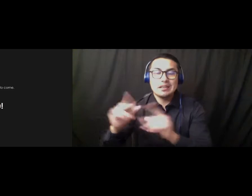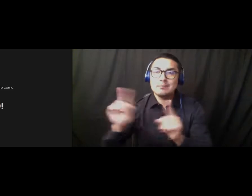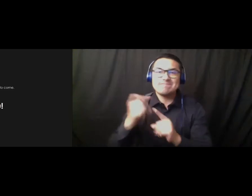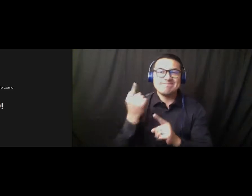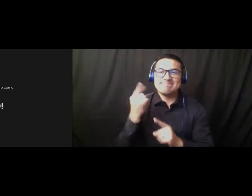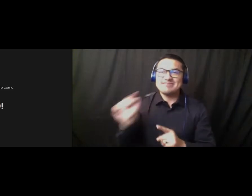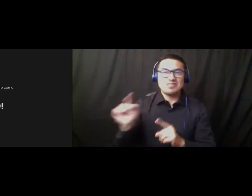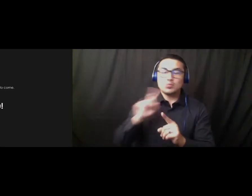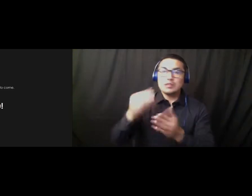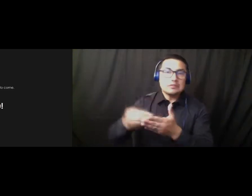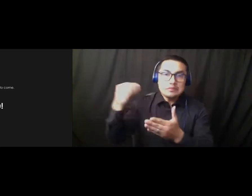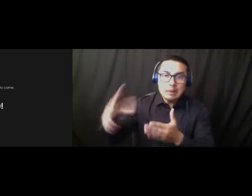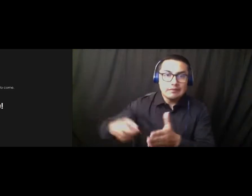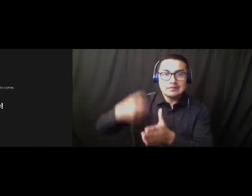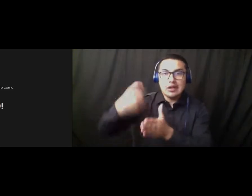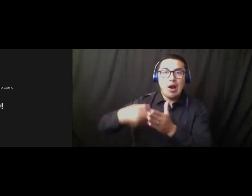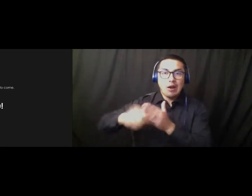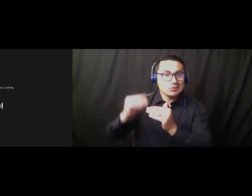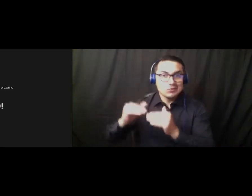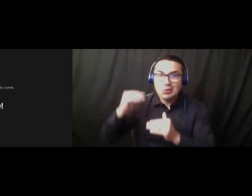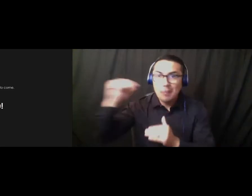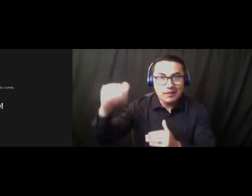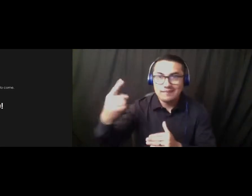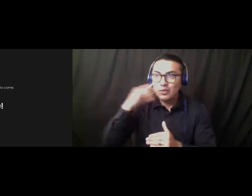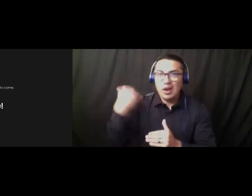building and the lack of utility to the community, particularly when both